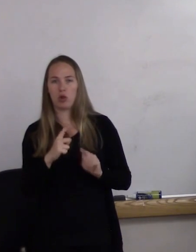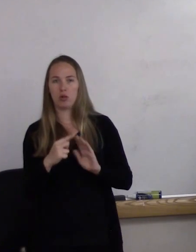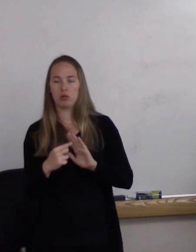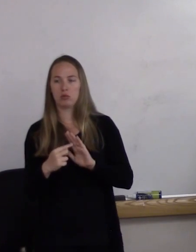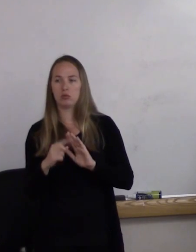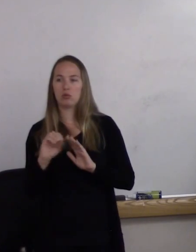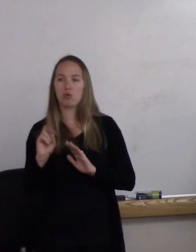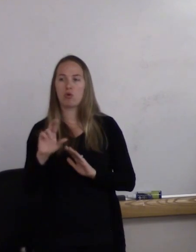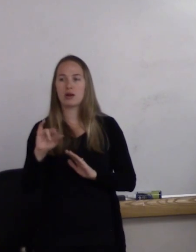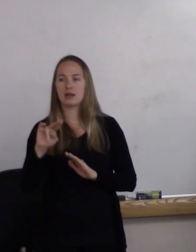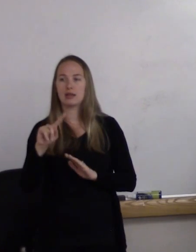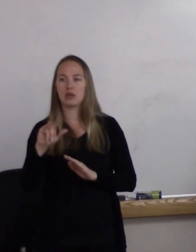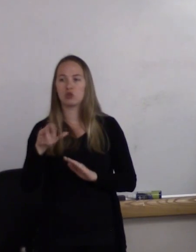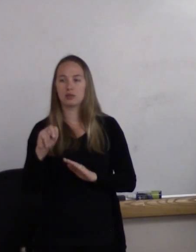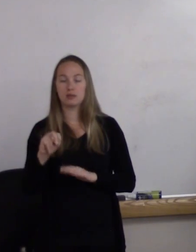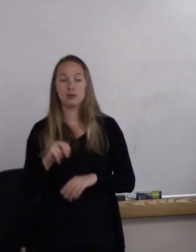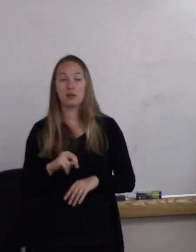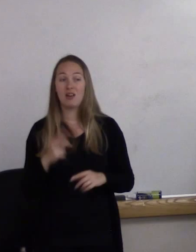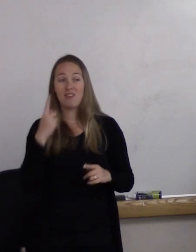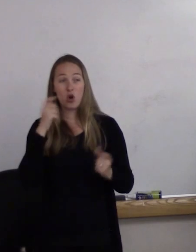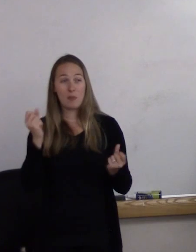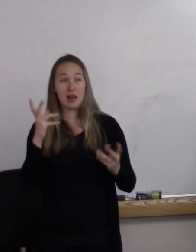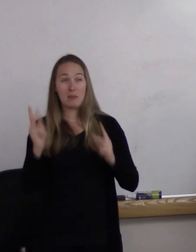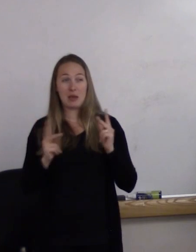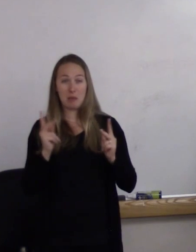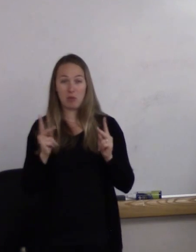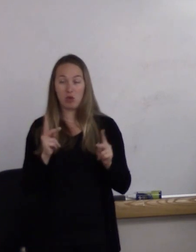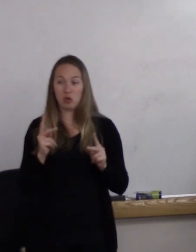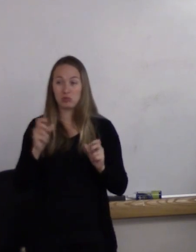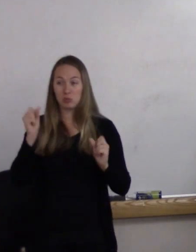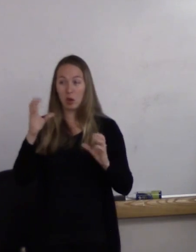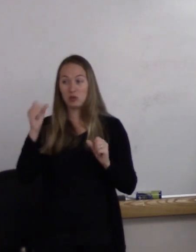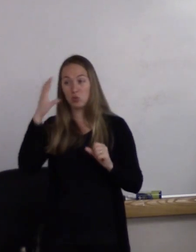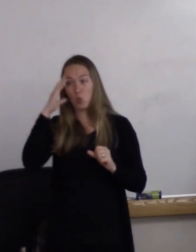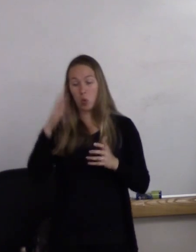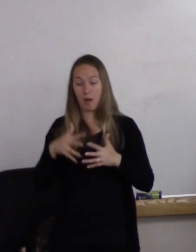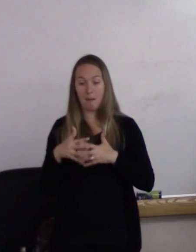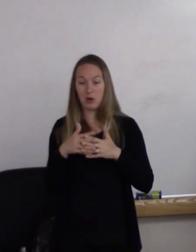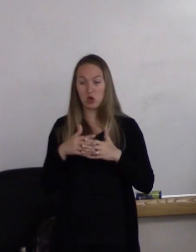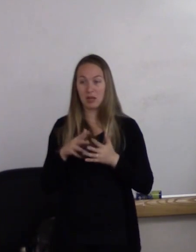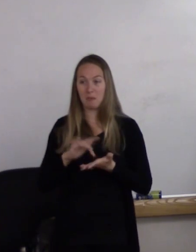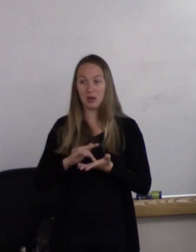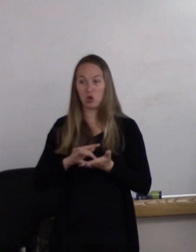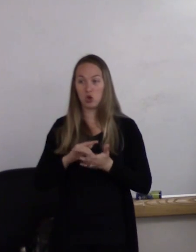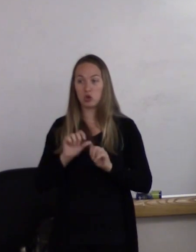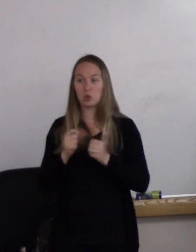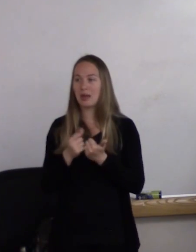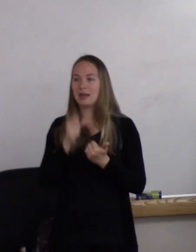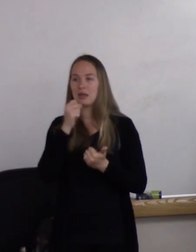For many people, it's surprising to hear that the American Medical Association didn't remove sexual orientation